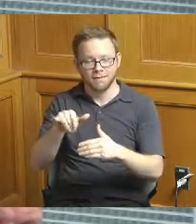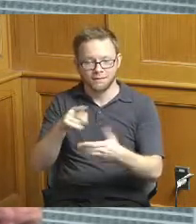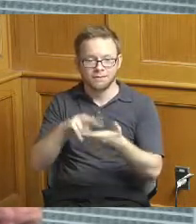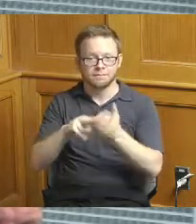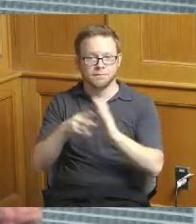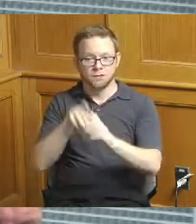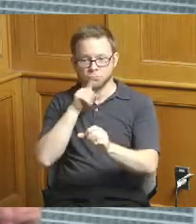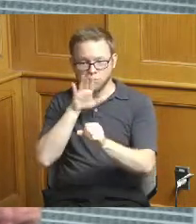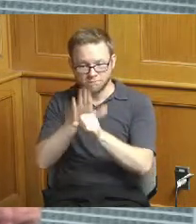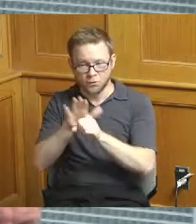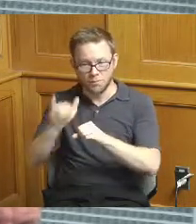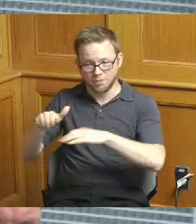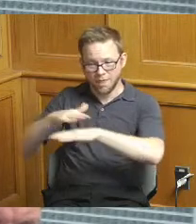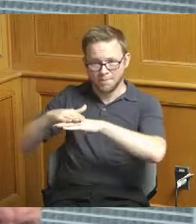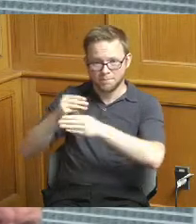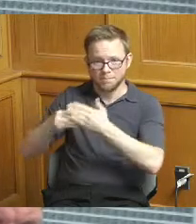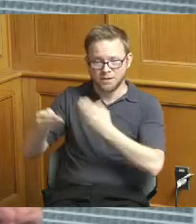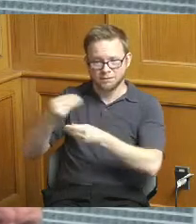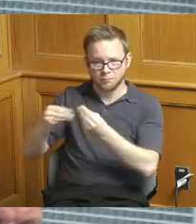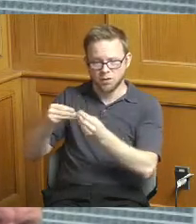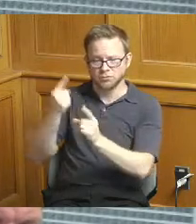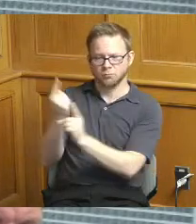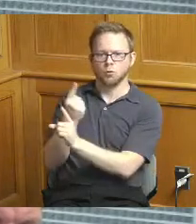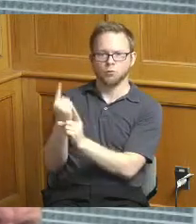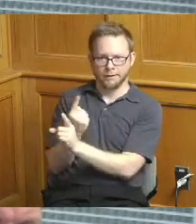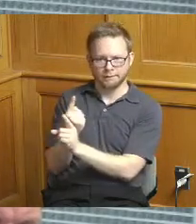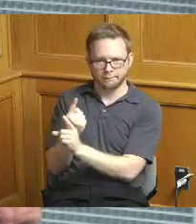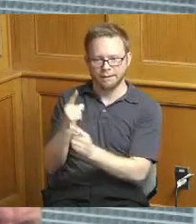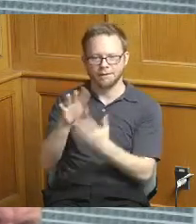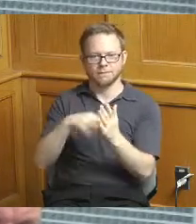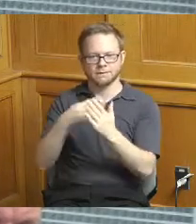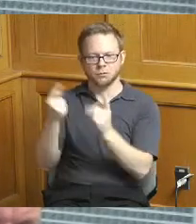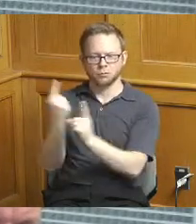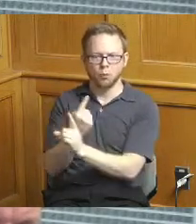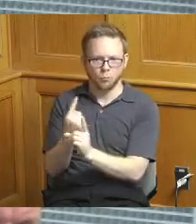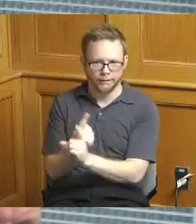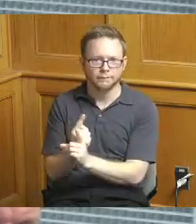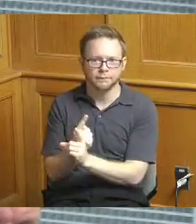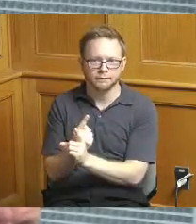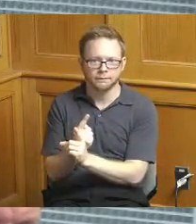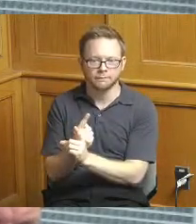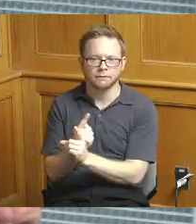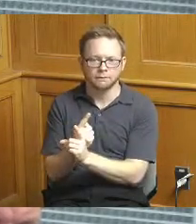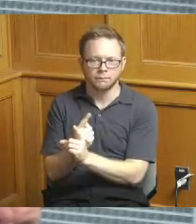budget and project estimate and the schedule that if you don't have a good starting point there's